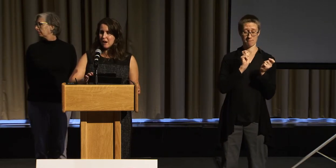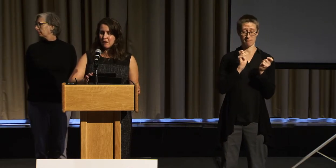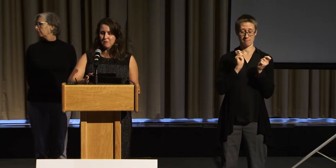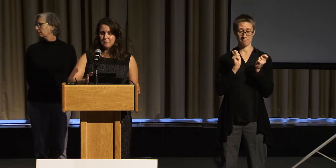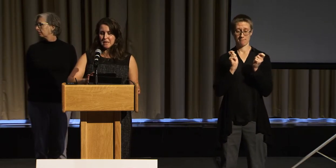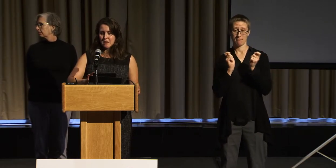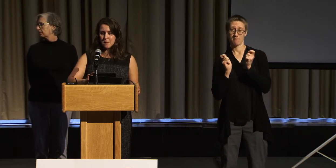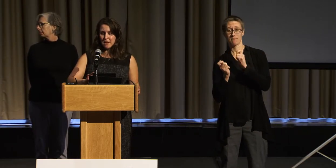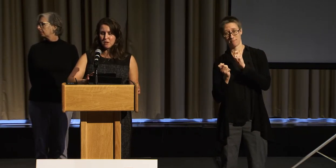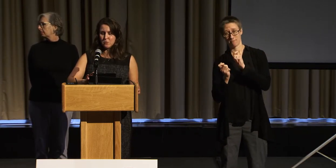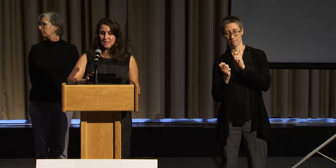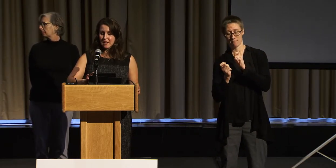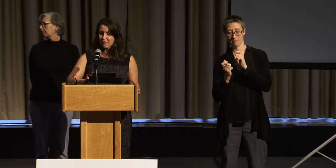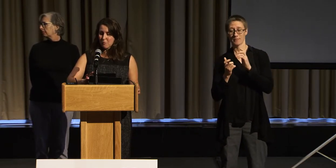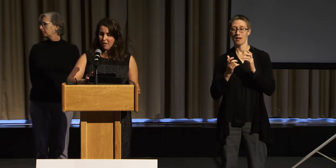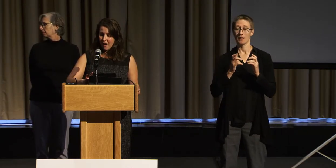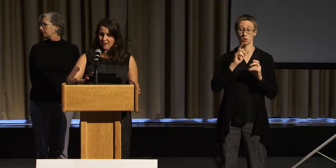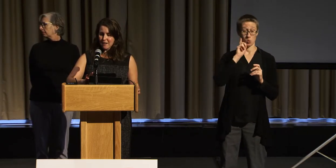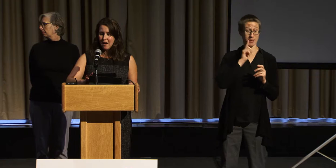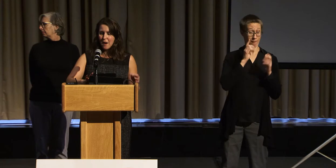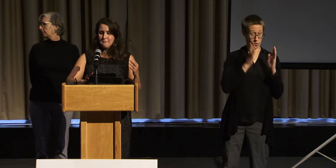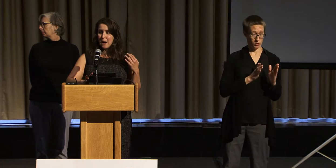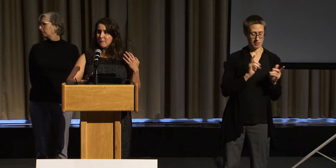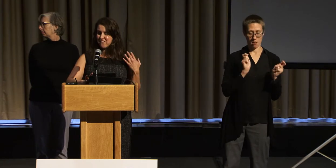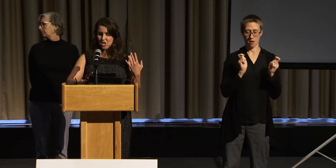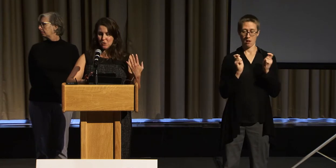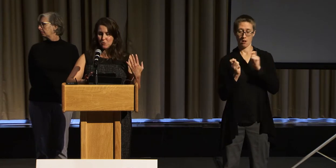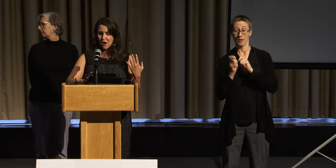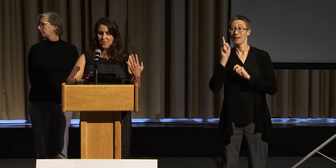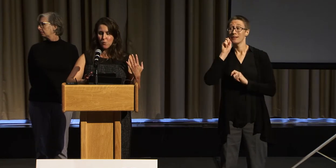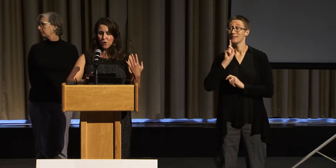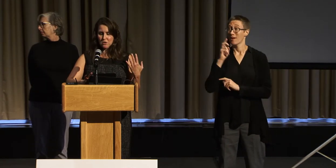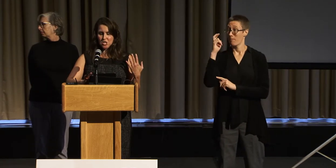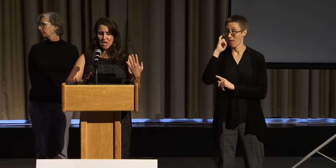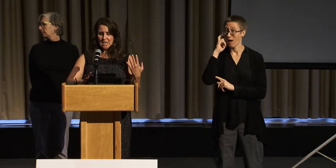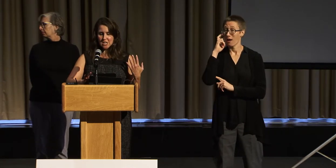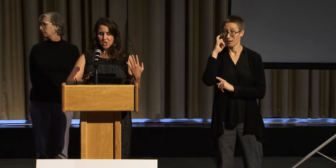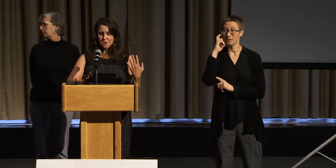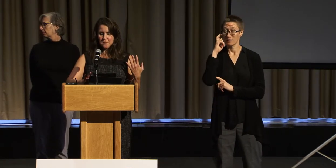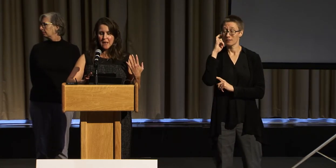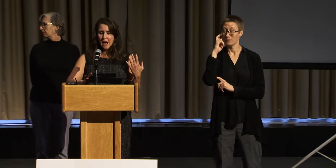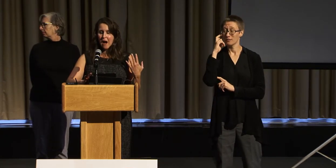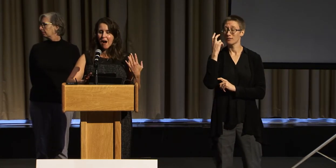of being somebody who was deaf-blind, my view of the word changed.